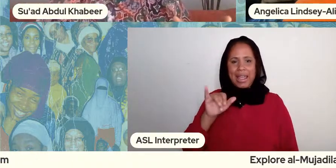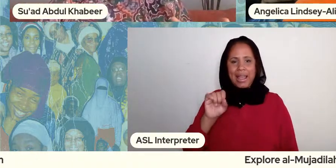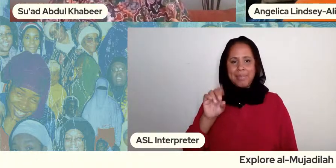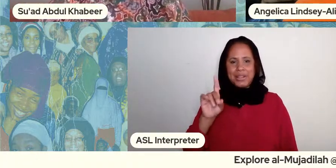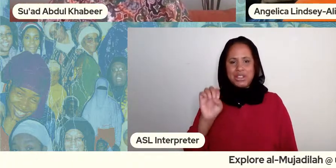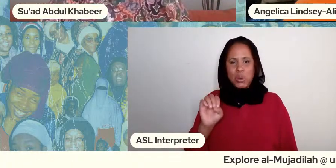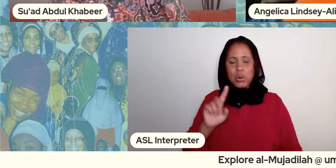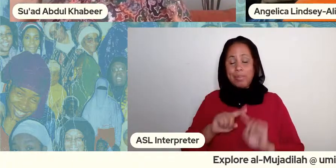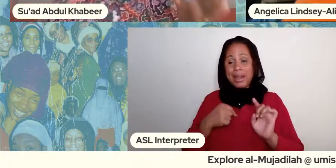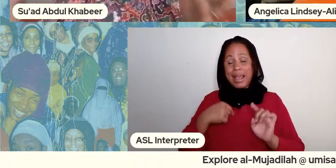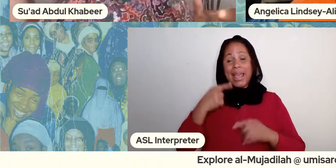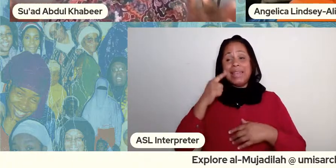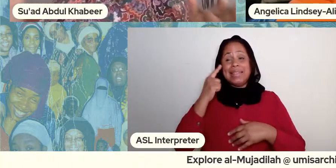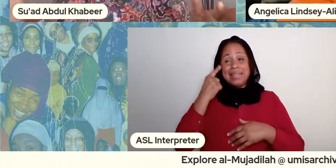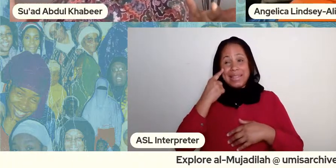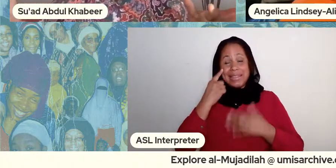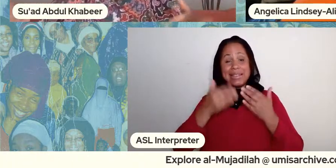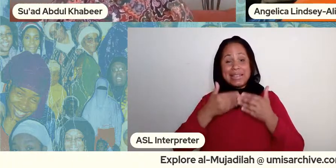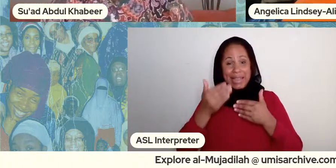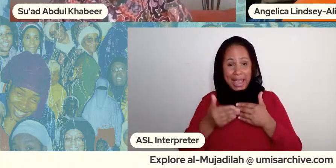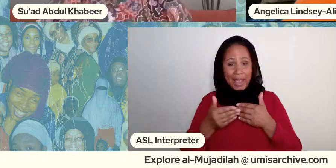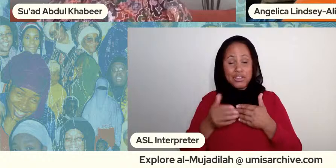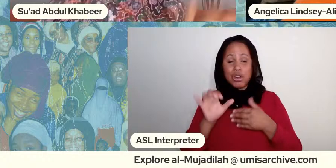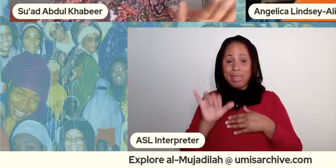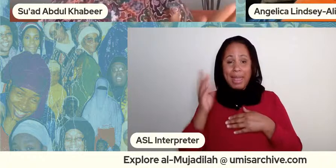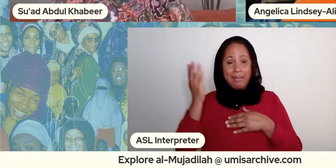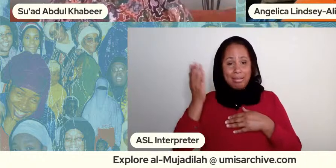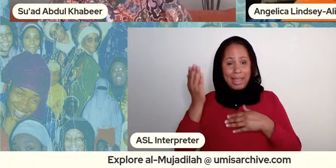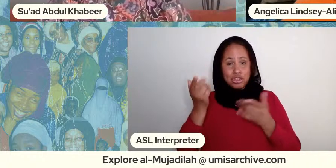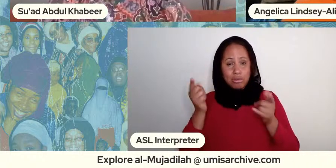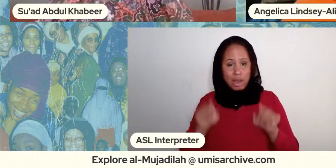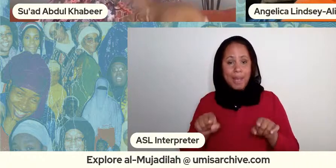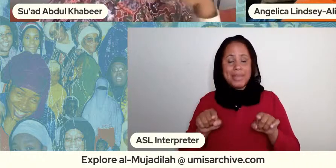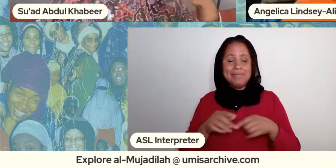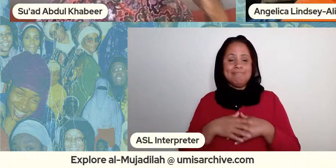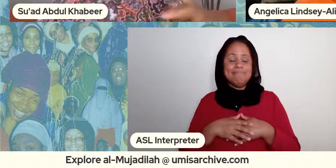do lecture i'm pretty sure it's probably comes after and time-wise at least and then the this